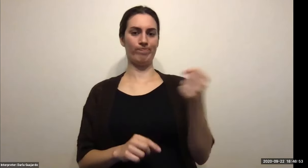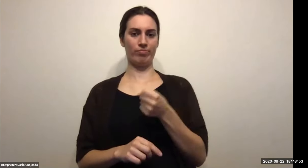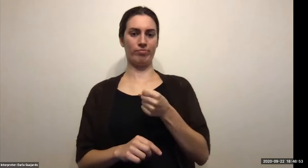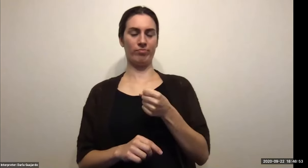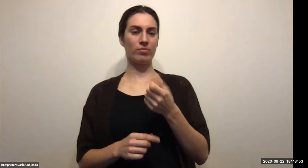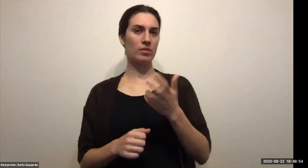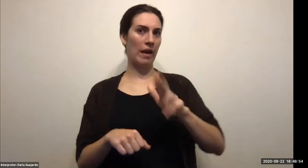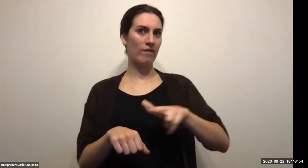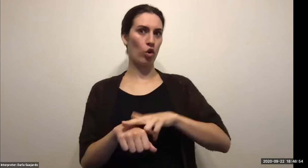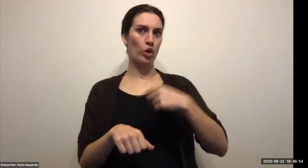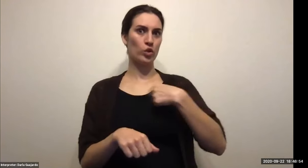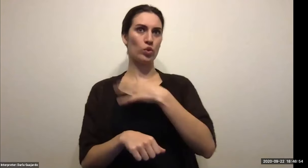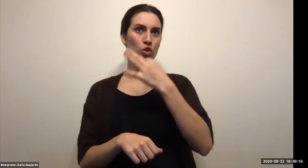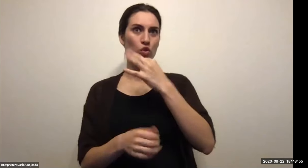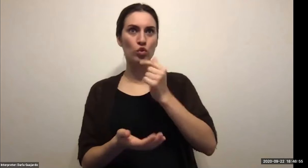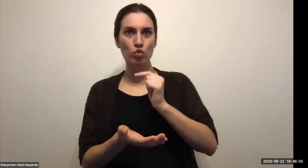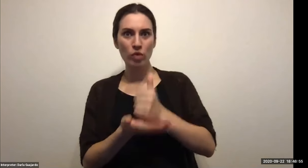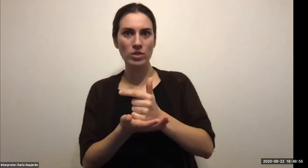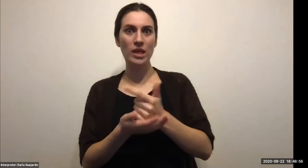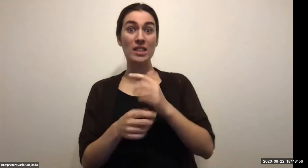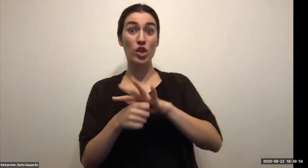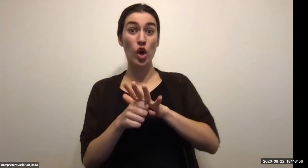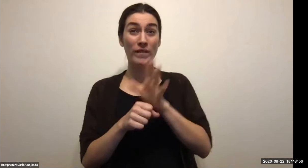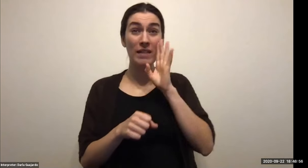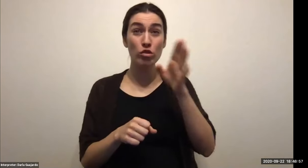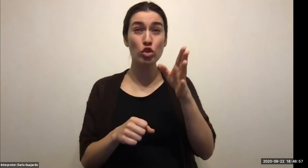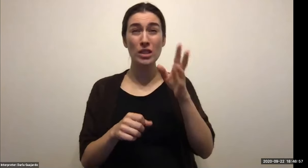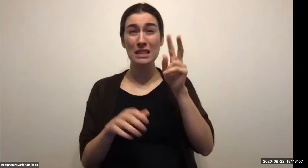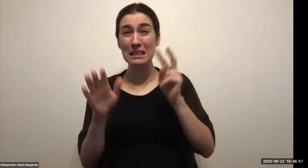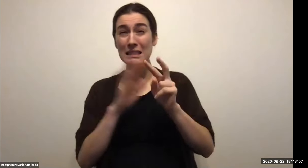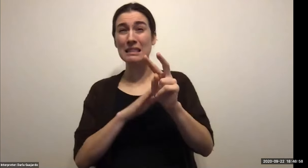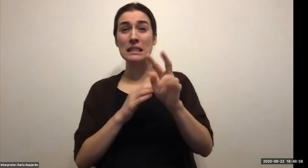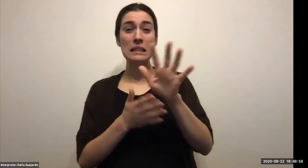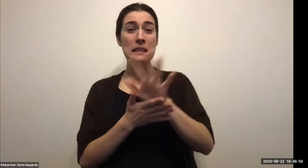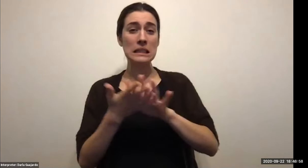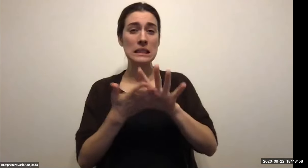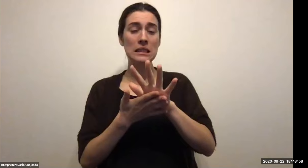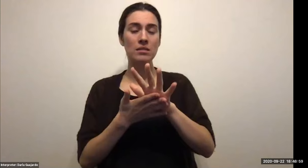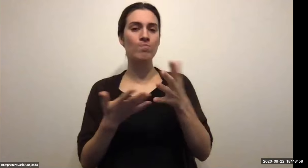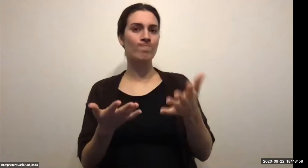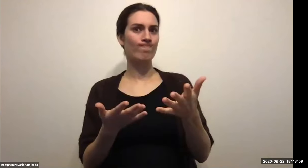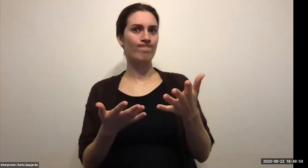Keith Wolling: You know, so I would be talking to England, almost every third day to make sure we got some payments, because there was so many people in the hotel.